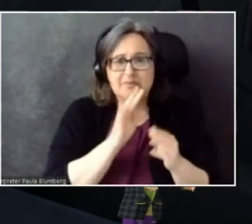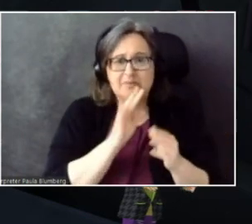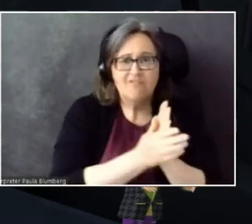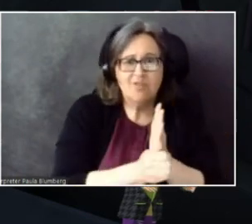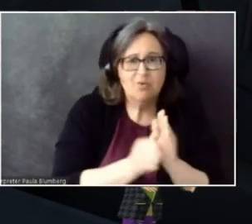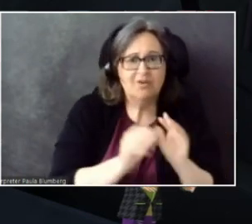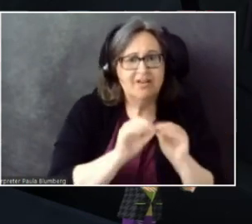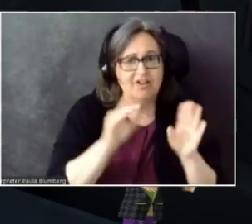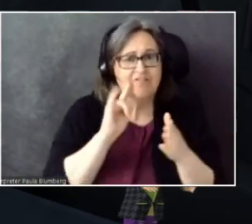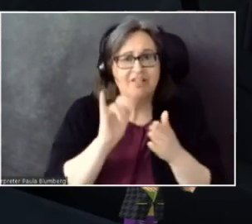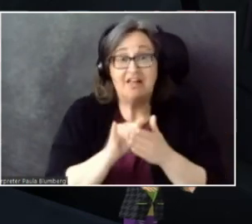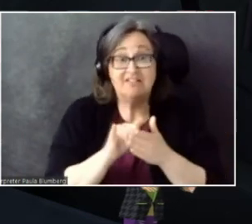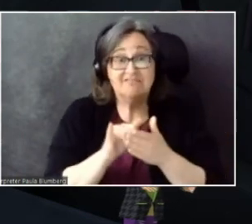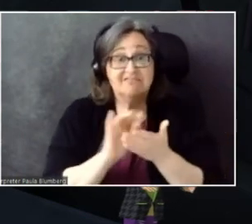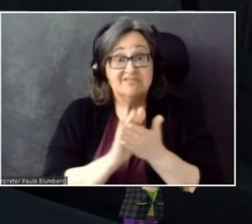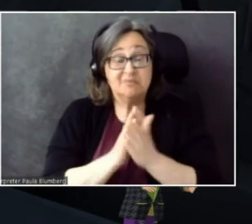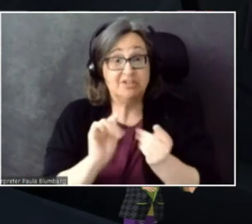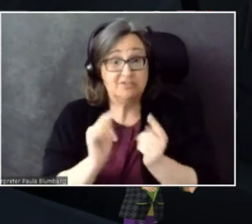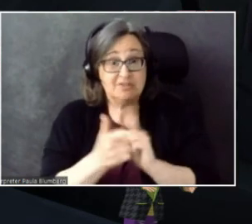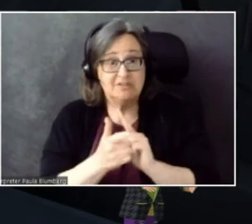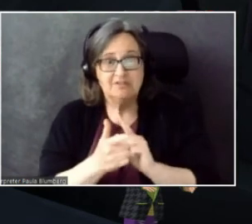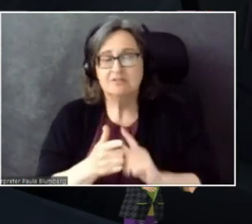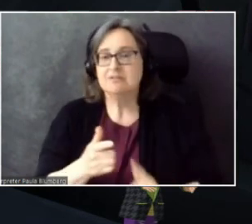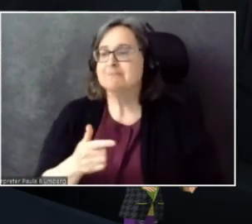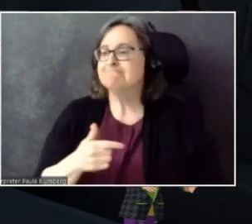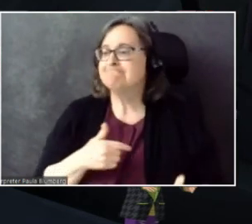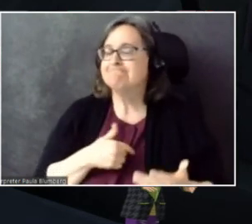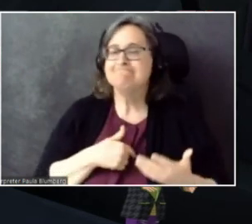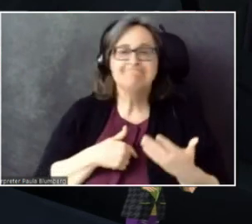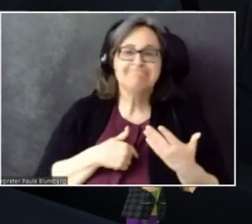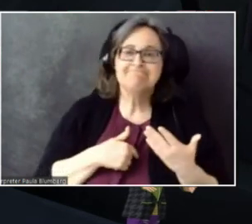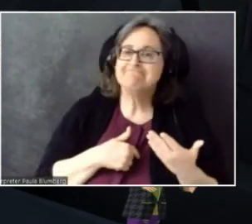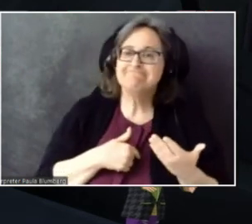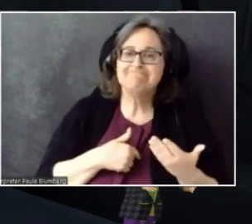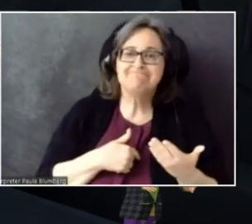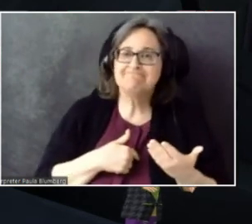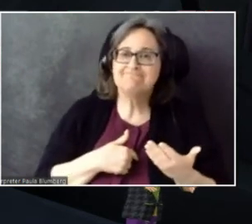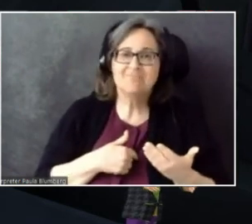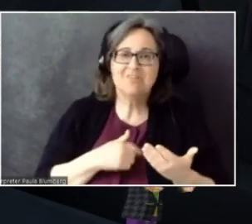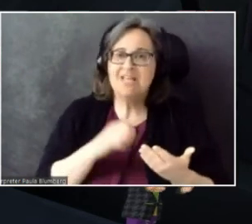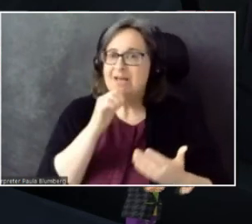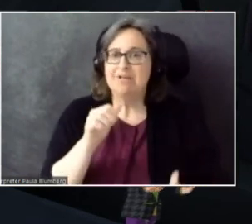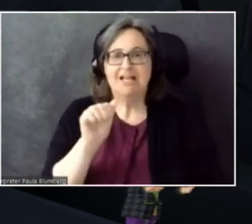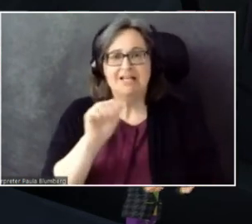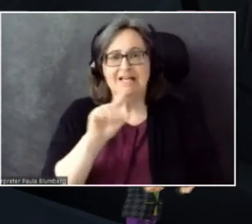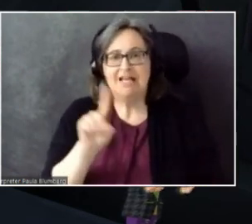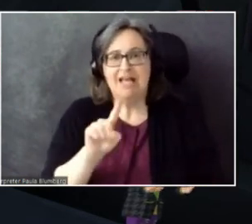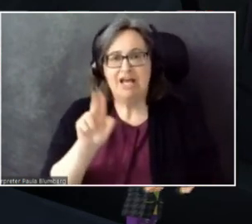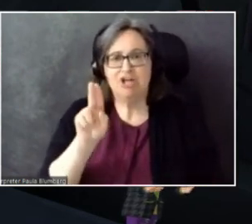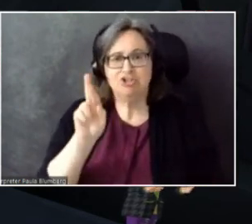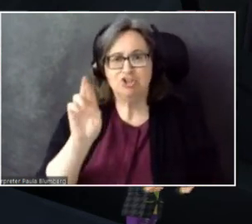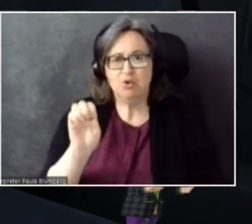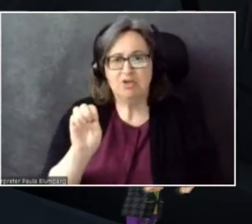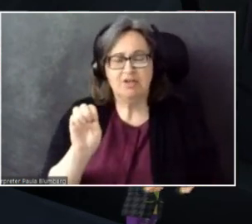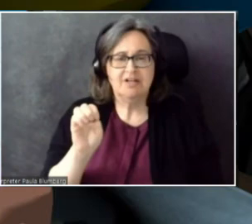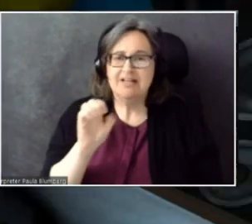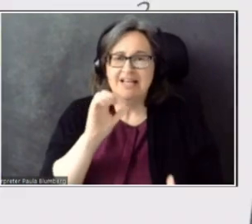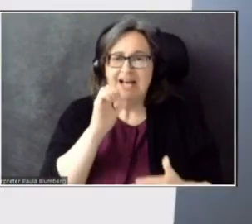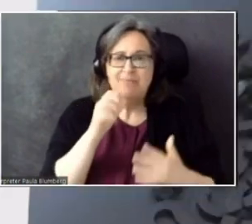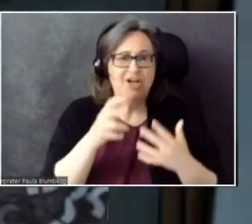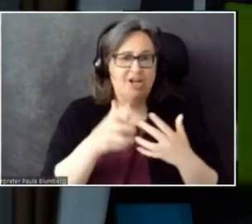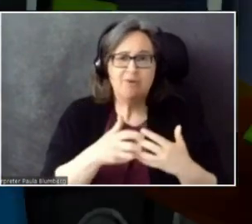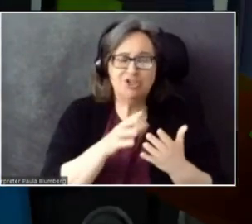I am not an Azure or even much of a machine learning expert.